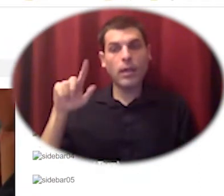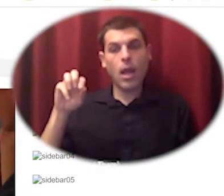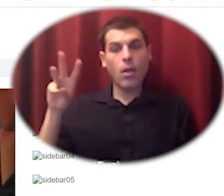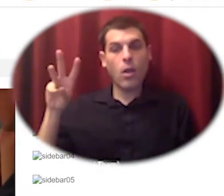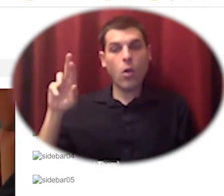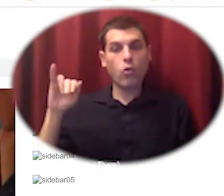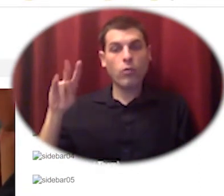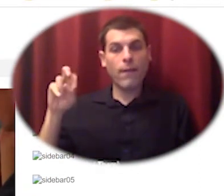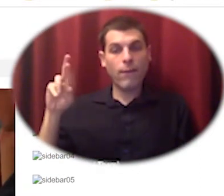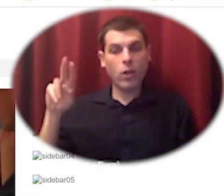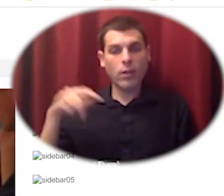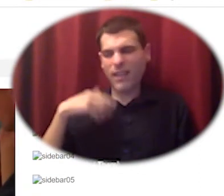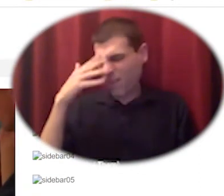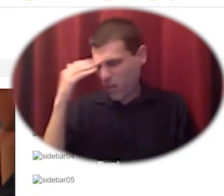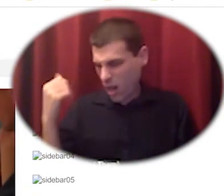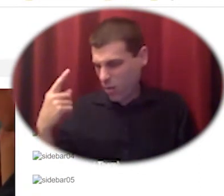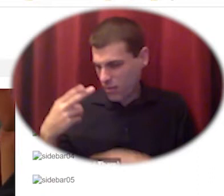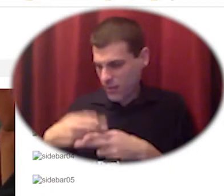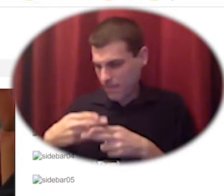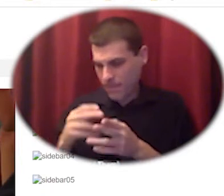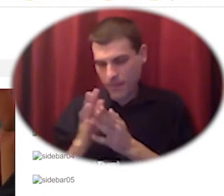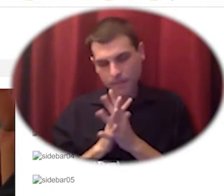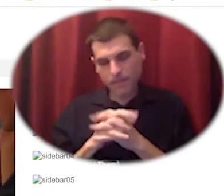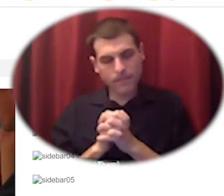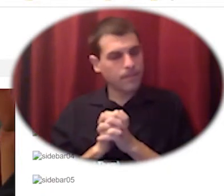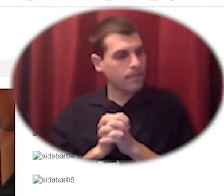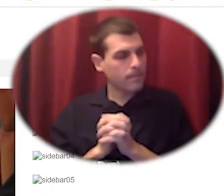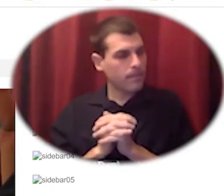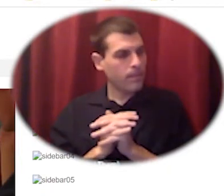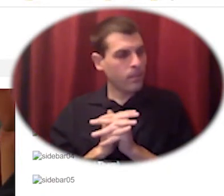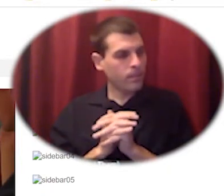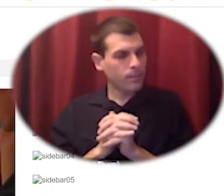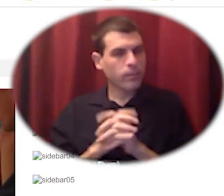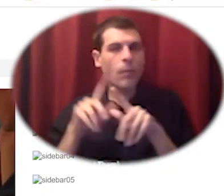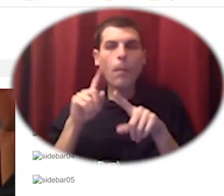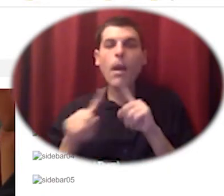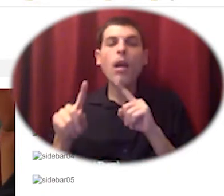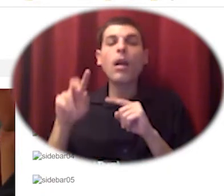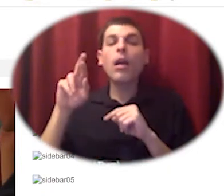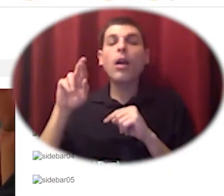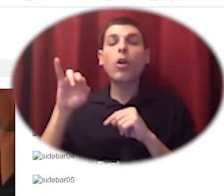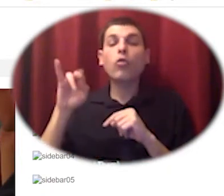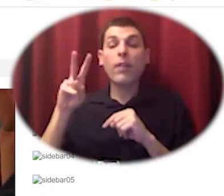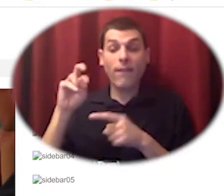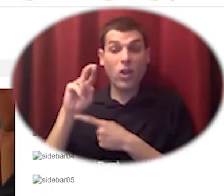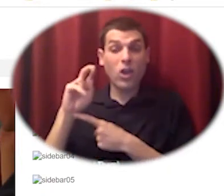i'm forgetting the name of of the river but it's yellow because of the sediment that washes out of